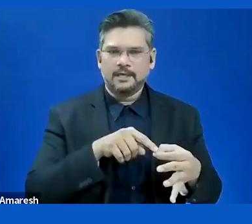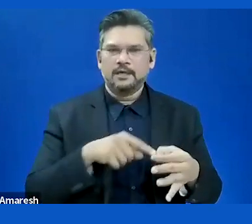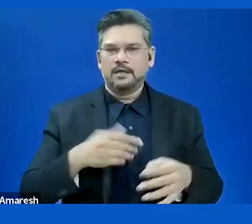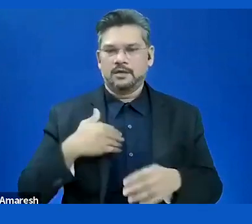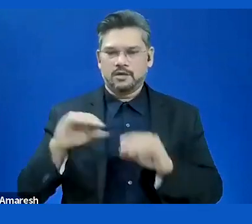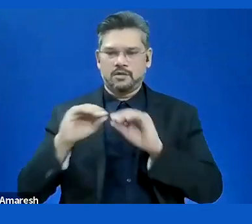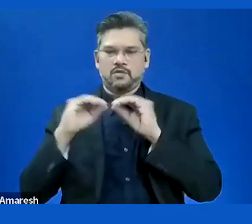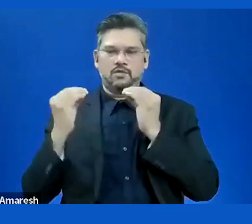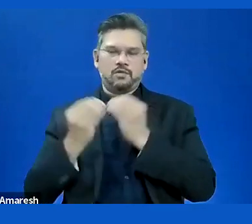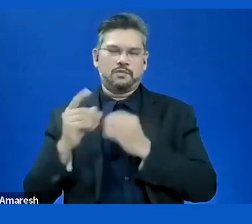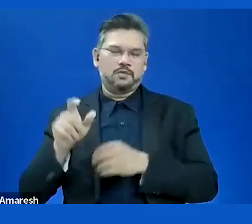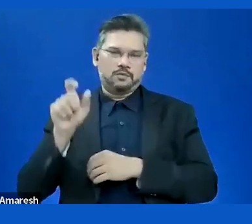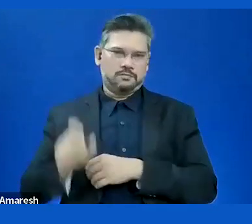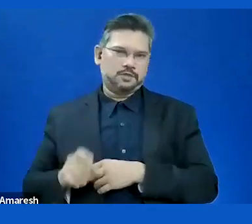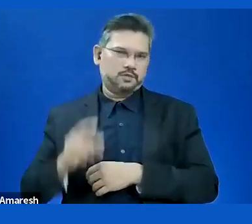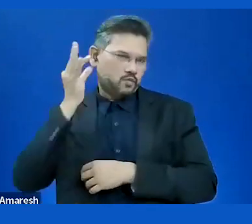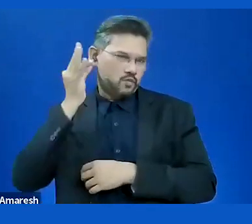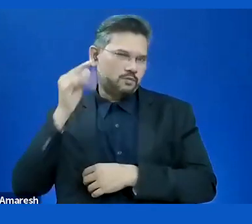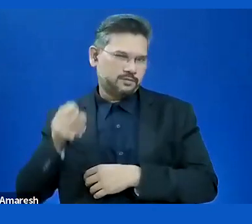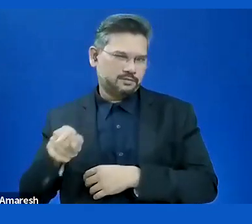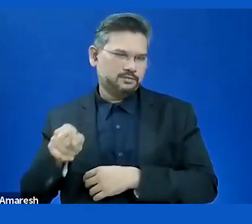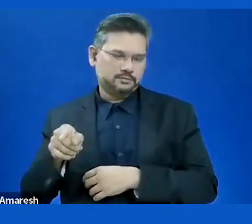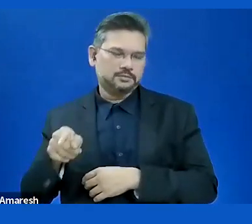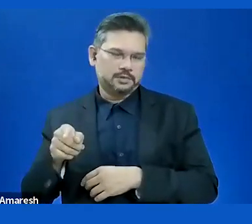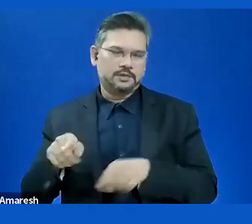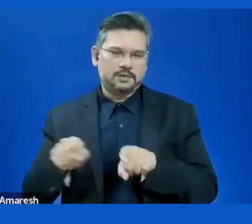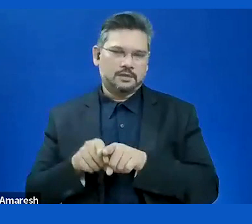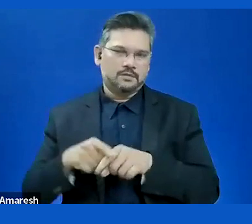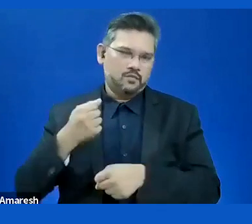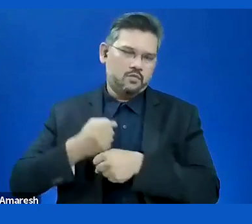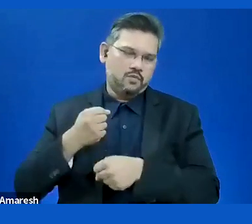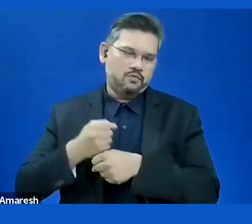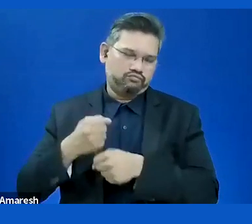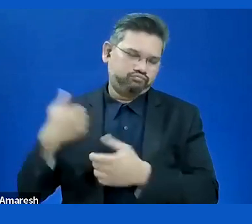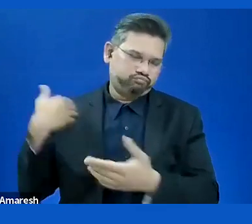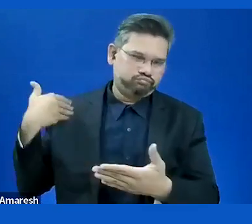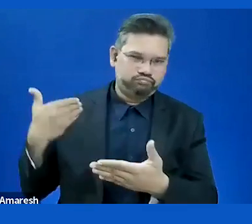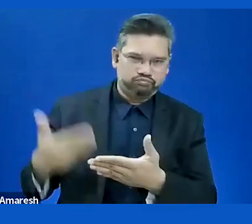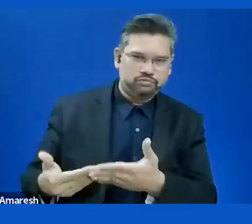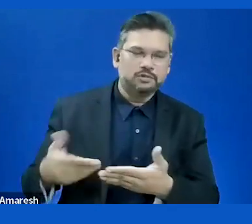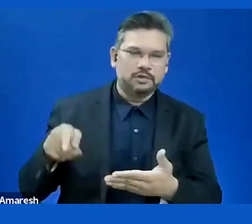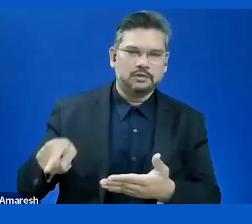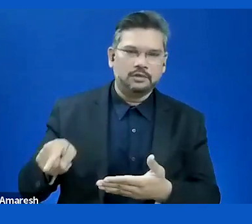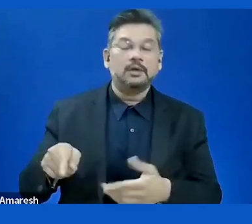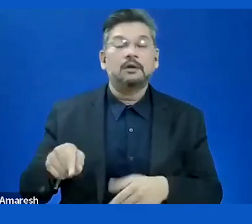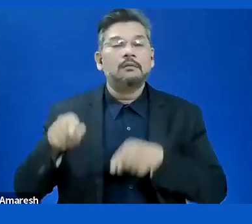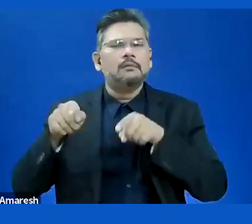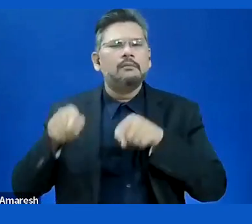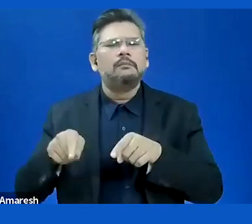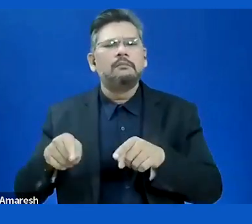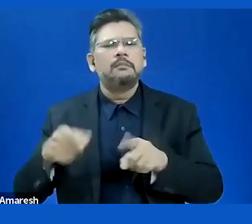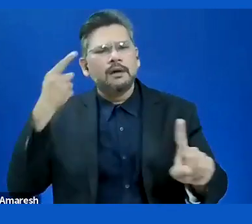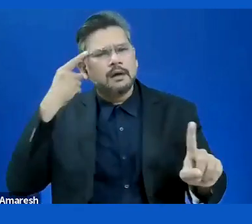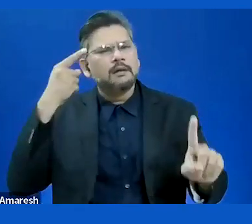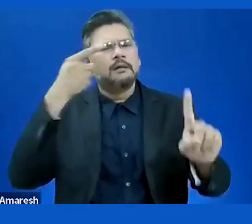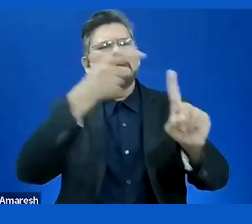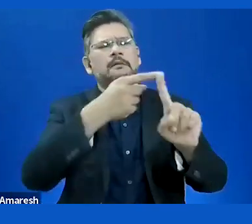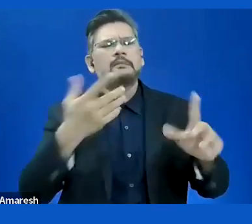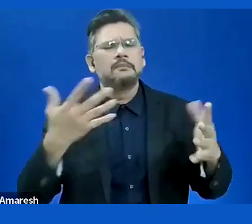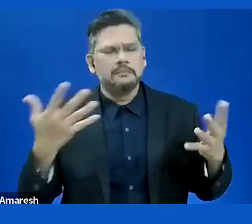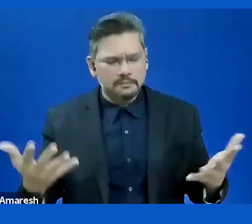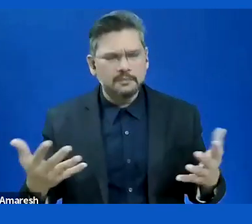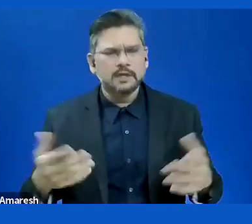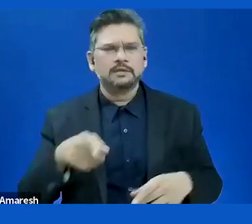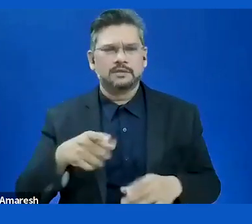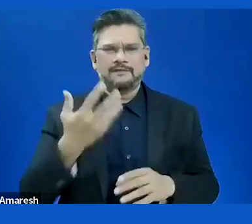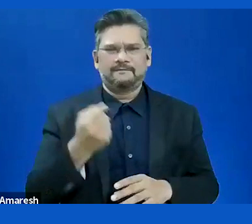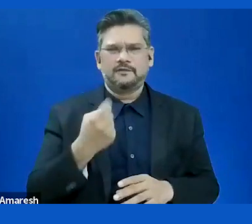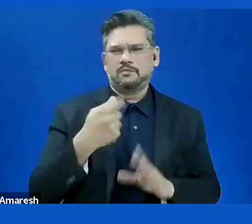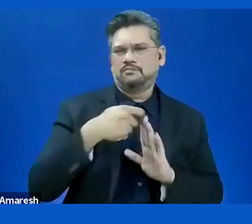of the people who has worked on it. It is based on a project about understandability